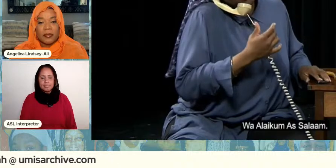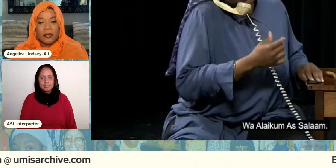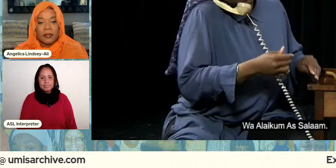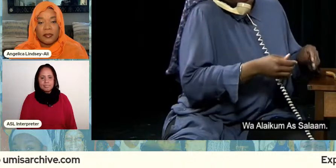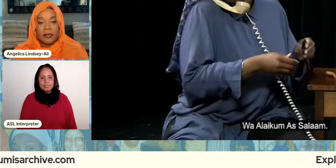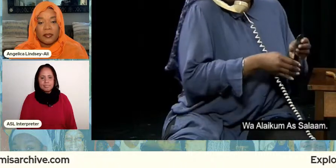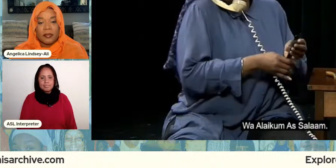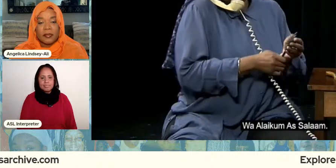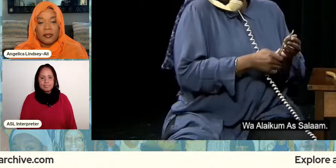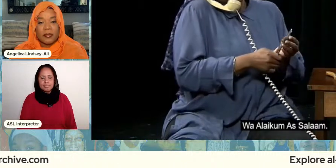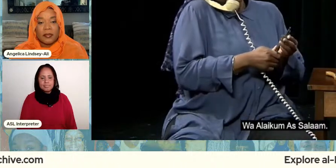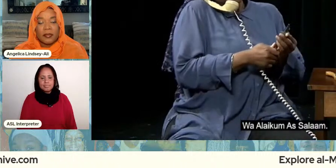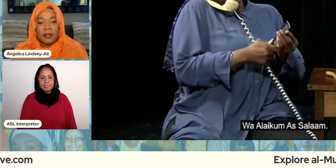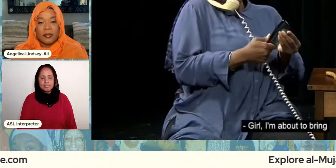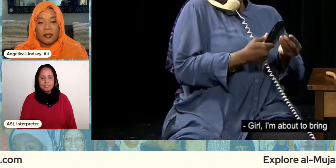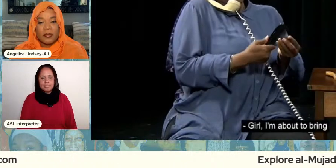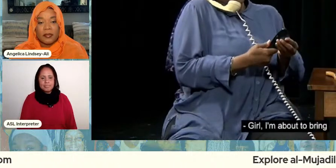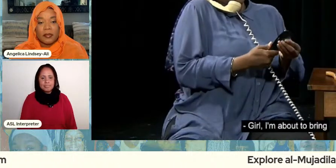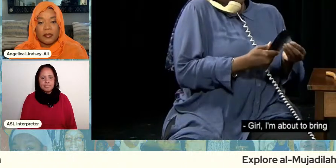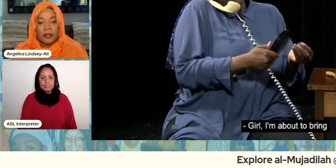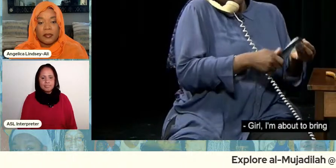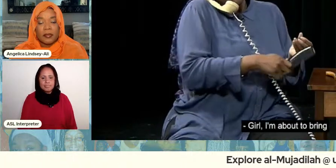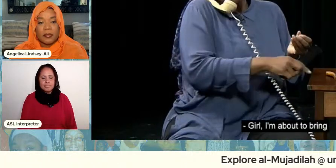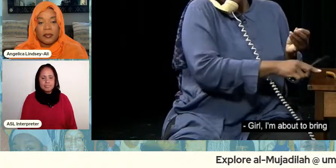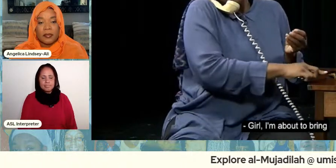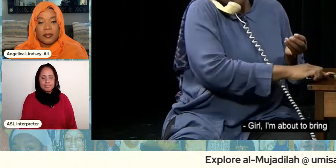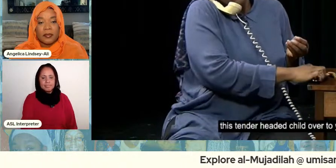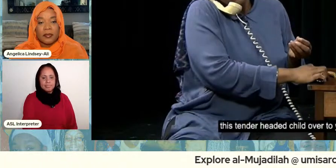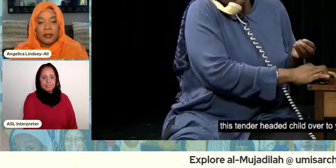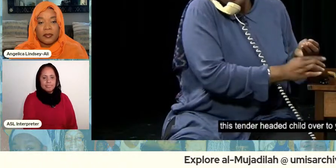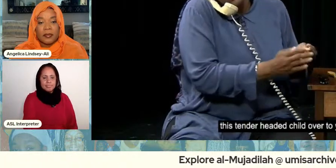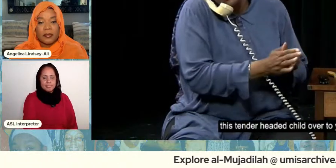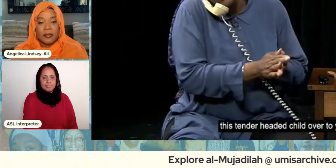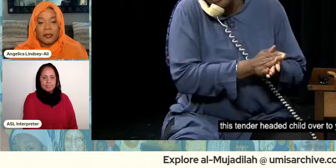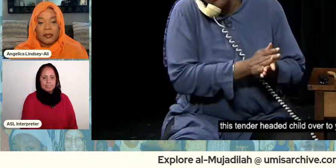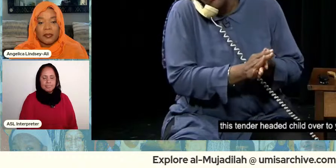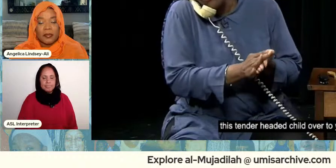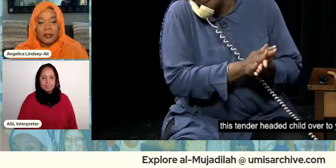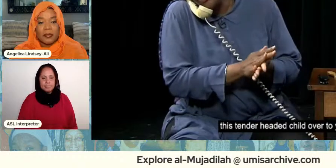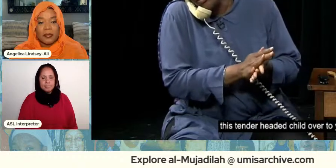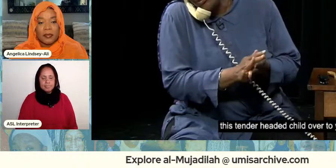well look at my salon girl i'm about to bring this panda headed child over to you